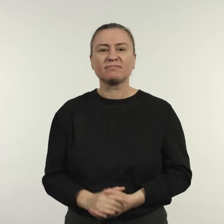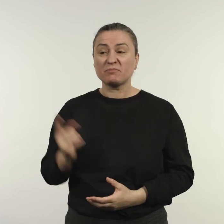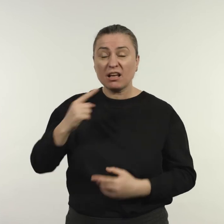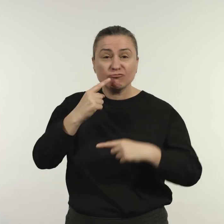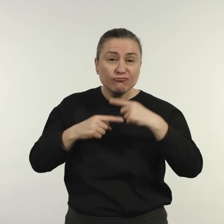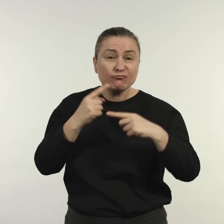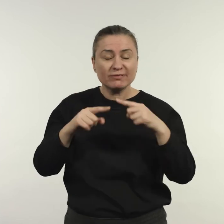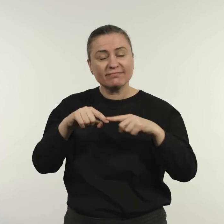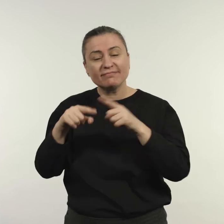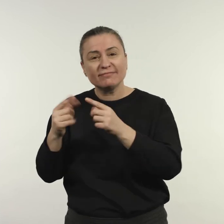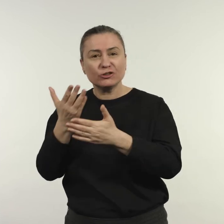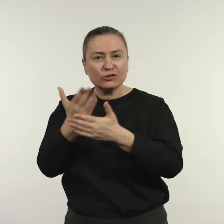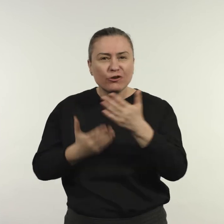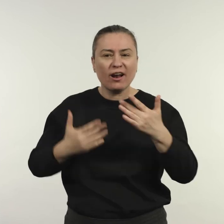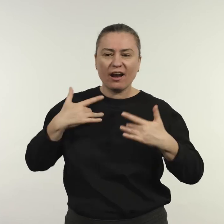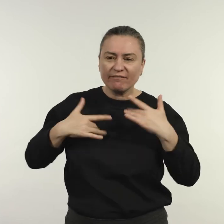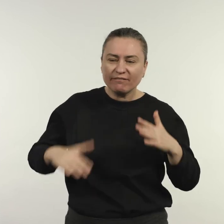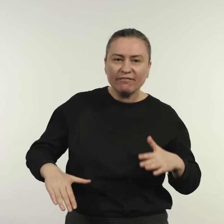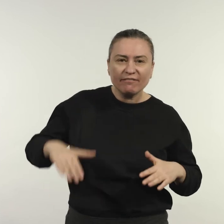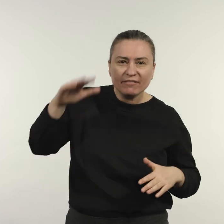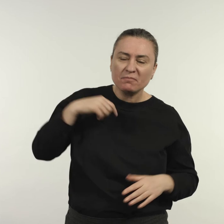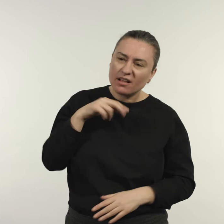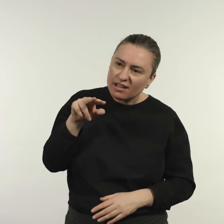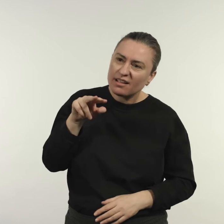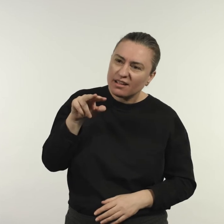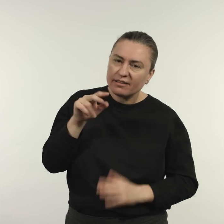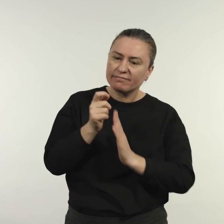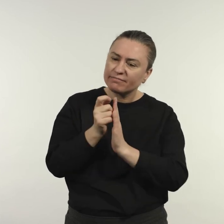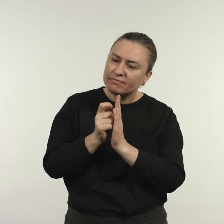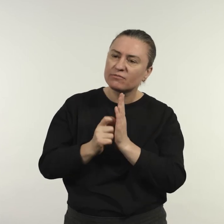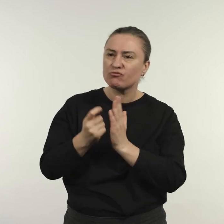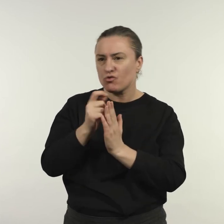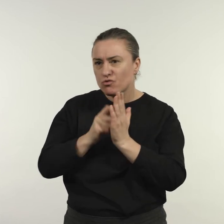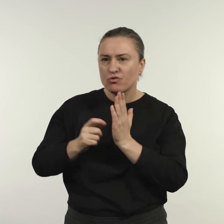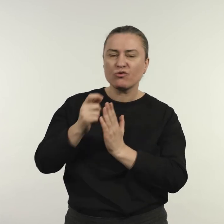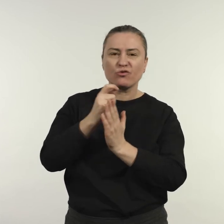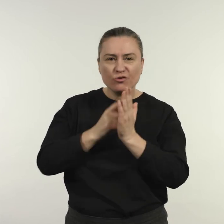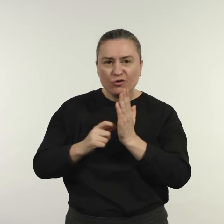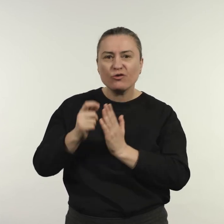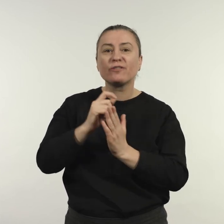Raina told me many stories about her life.